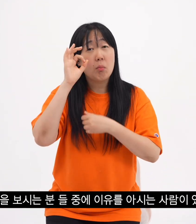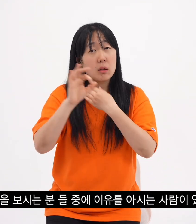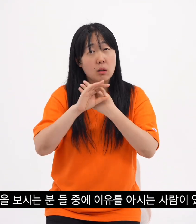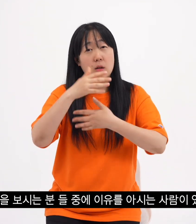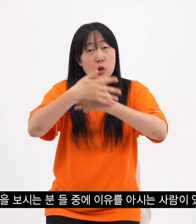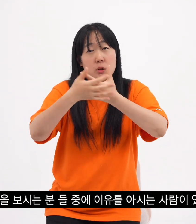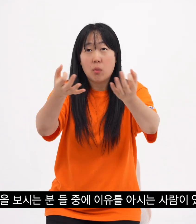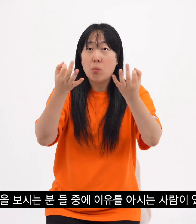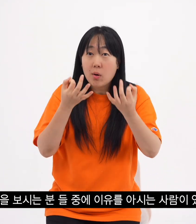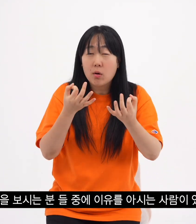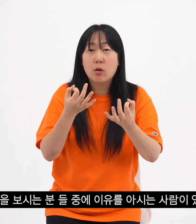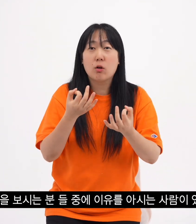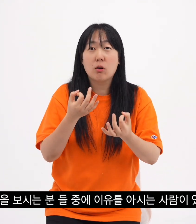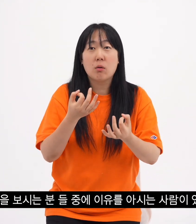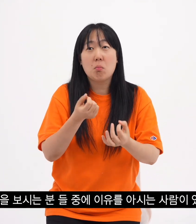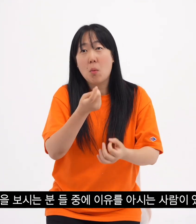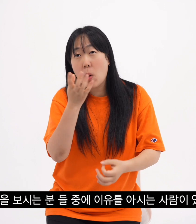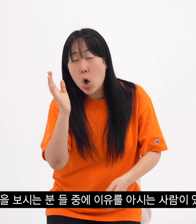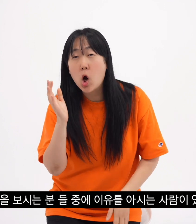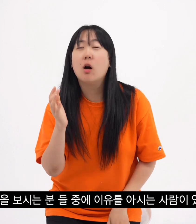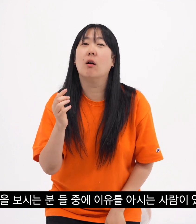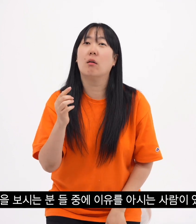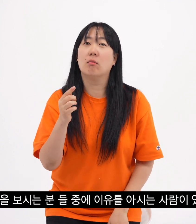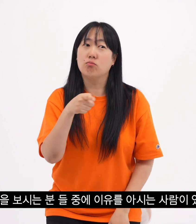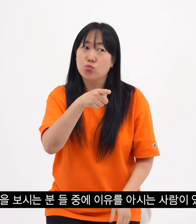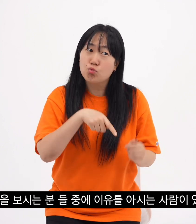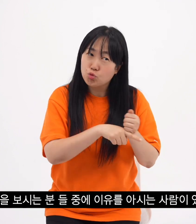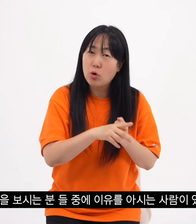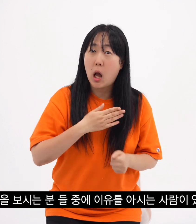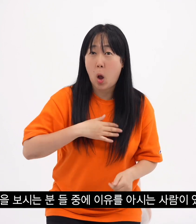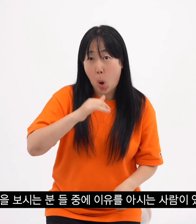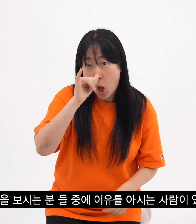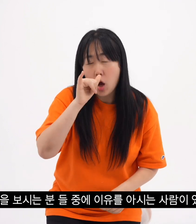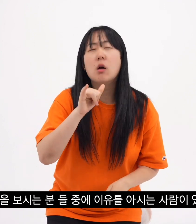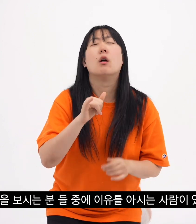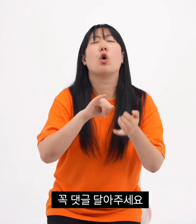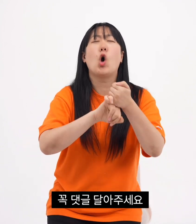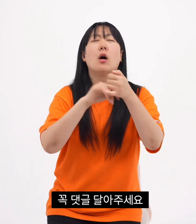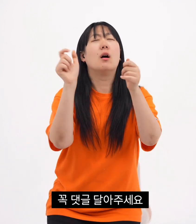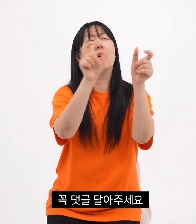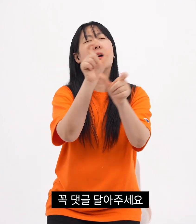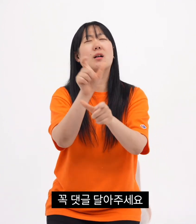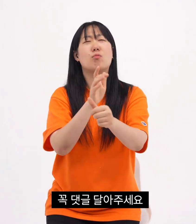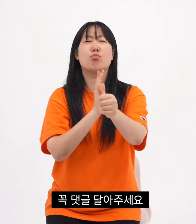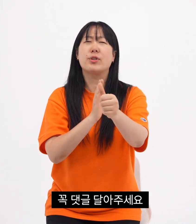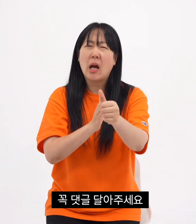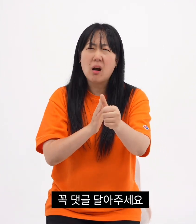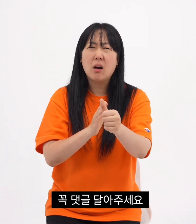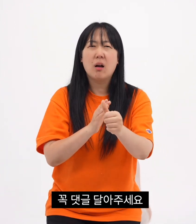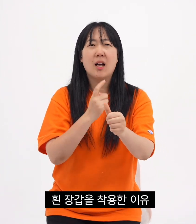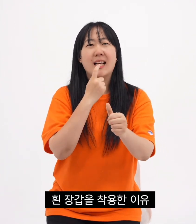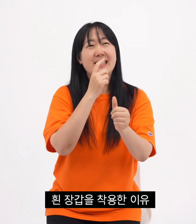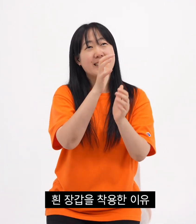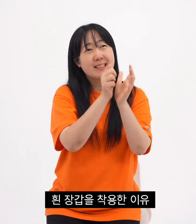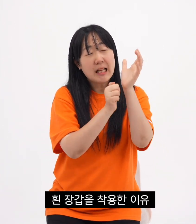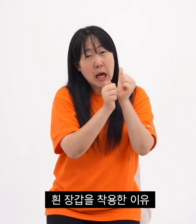f anyone who watches the video knows why Please do comment.